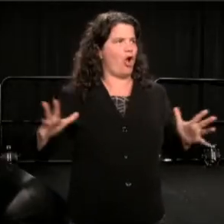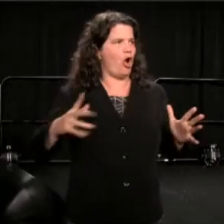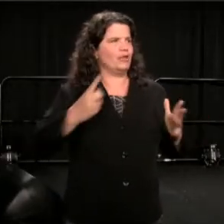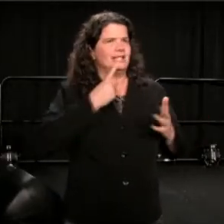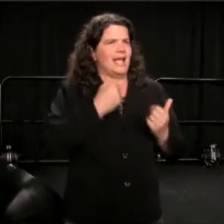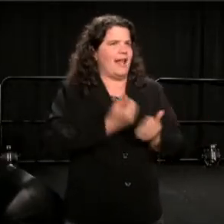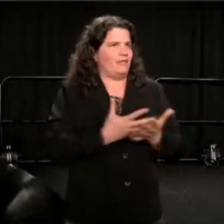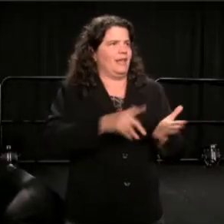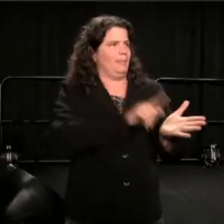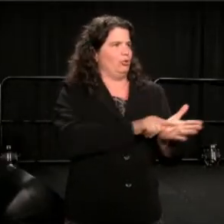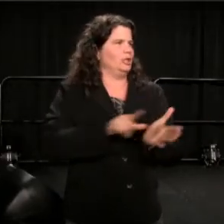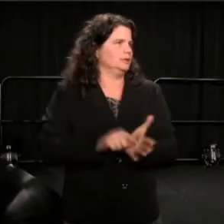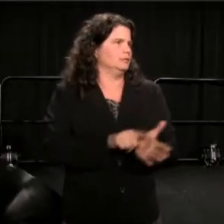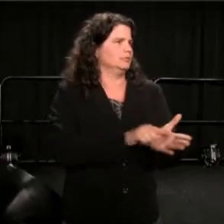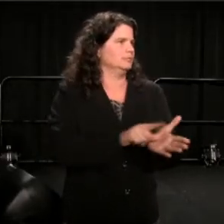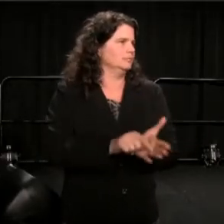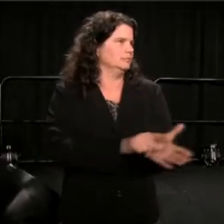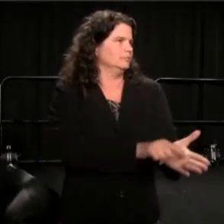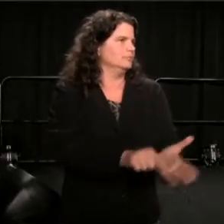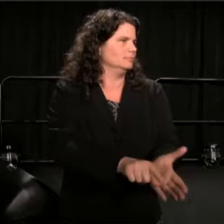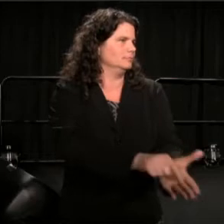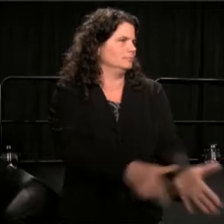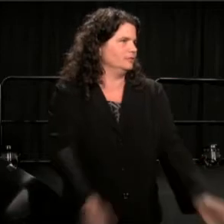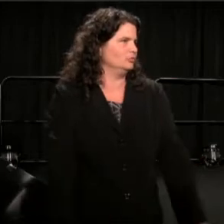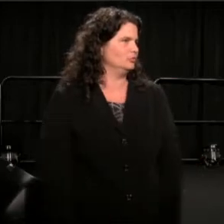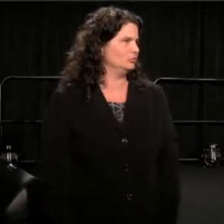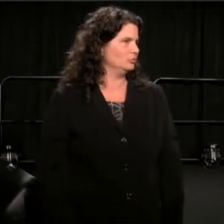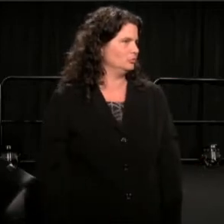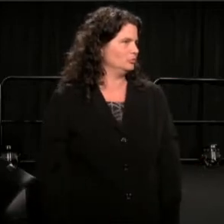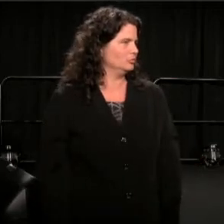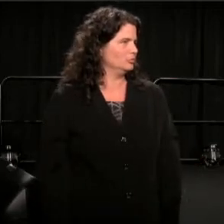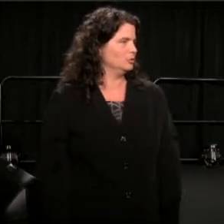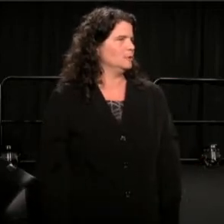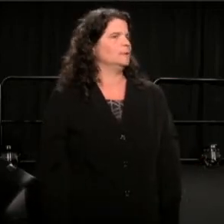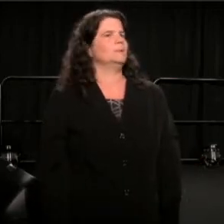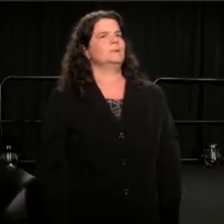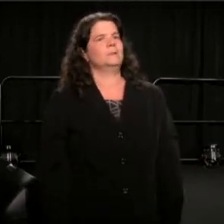In short, in my mind, the onstage debate,